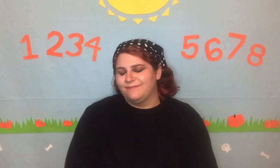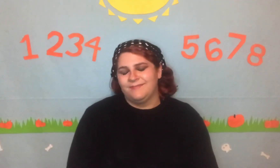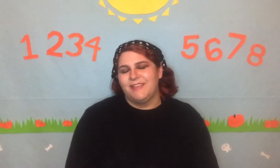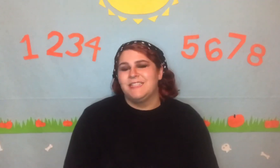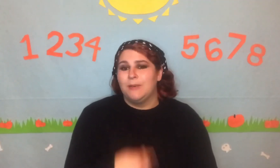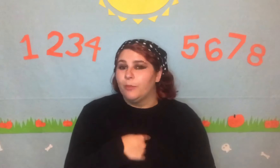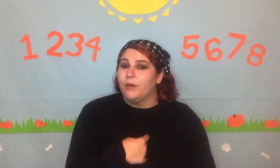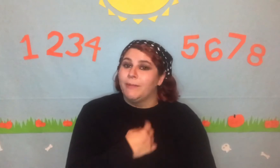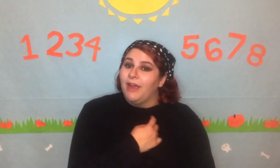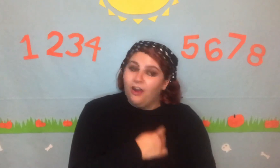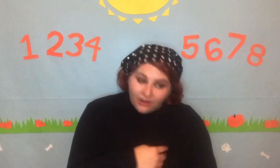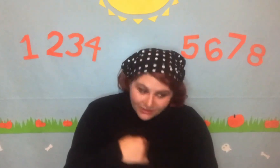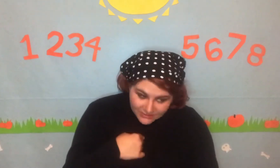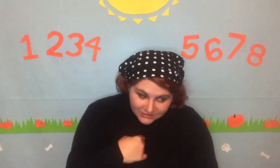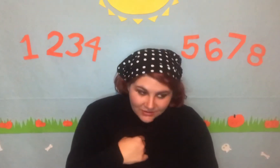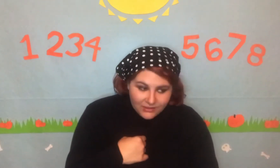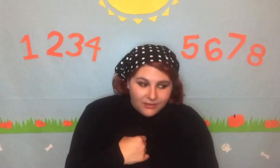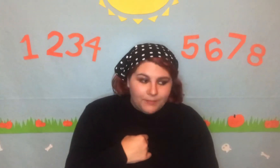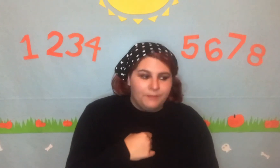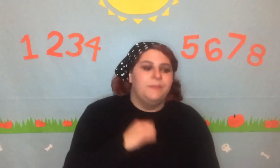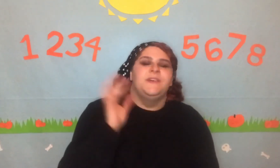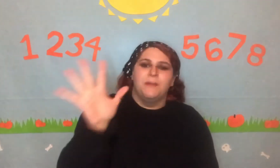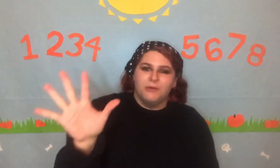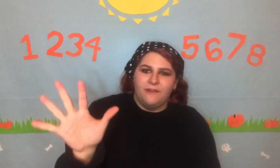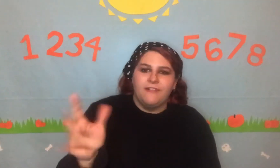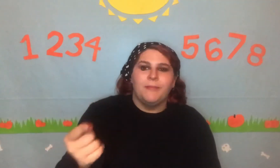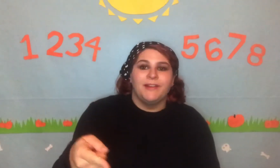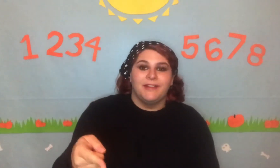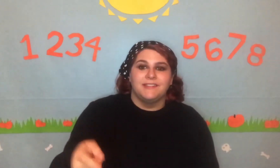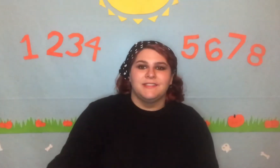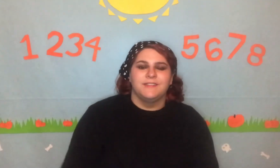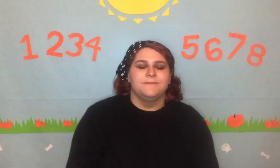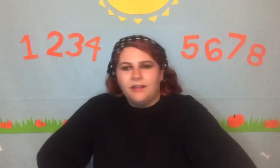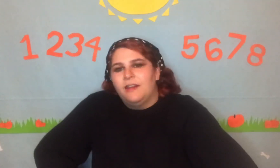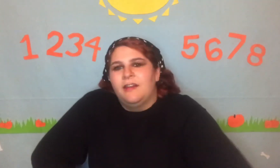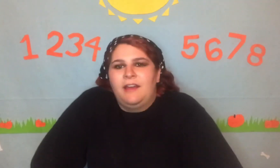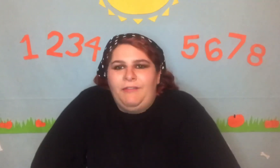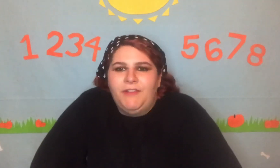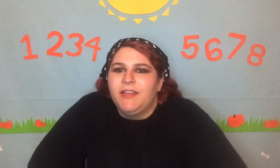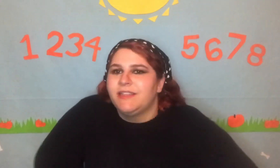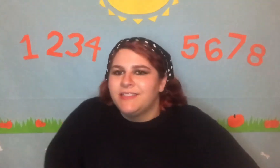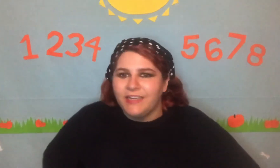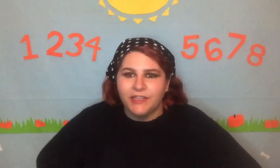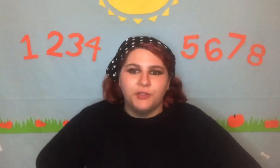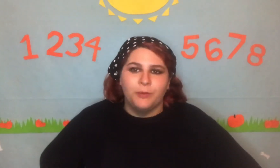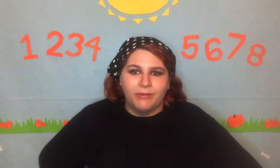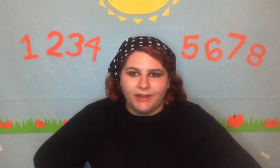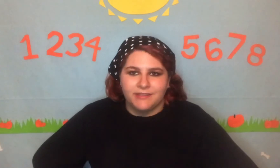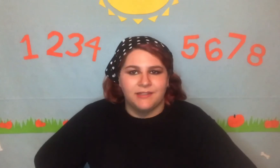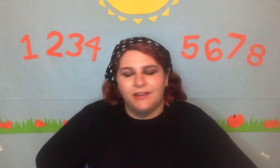is number one in my heart, number five on my list. I feel like they sneak into a place and they use